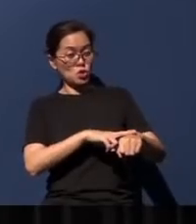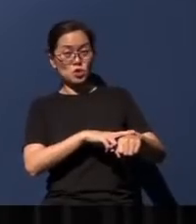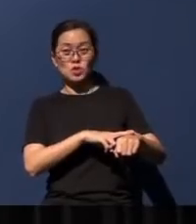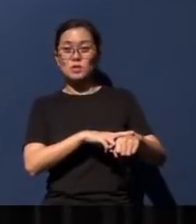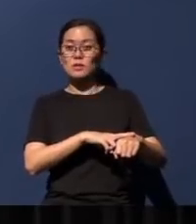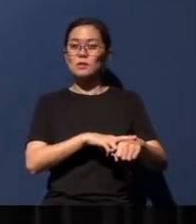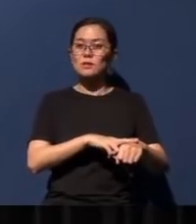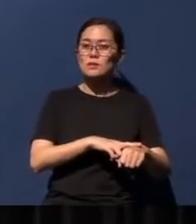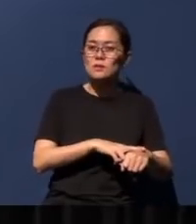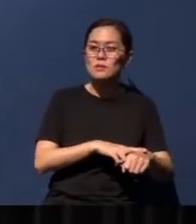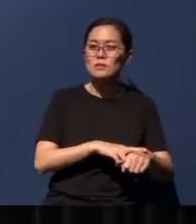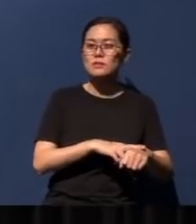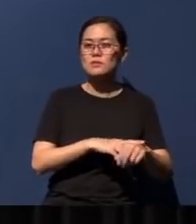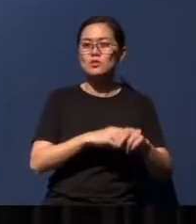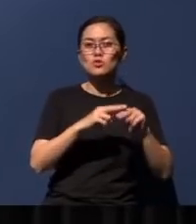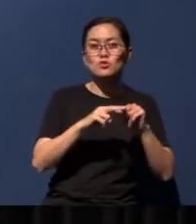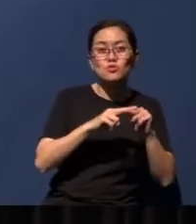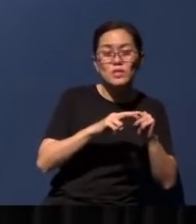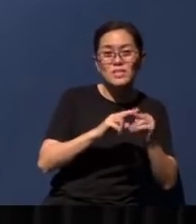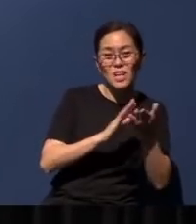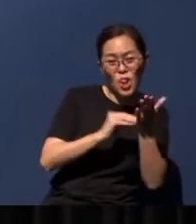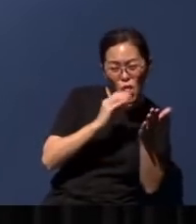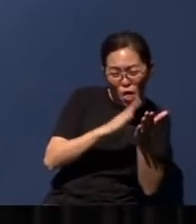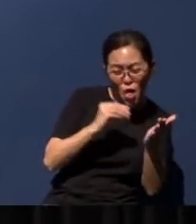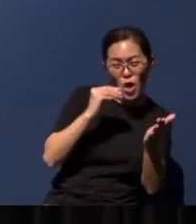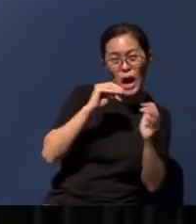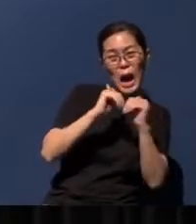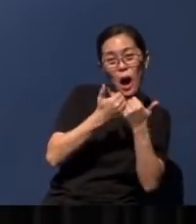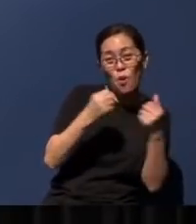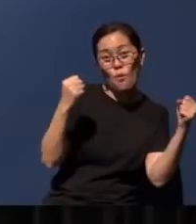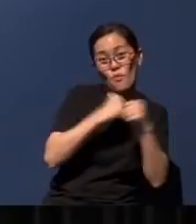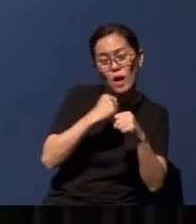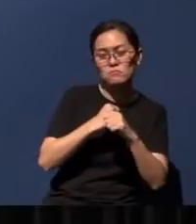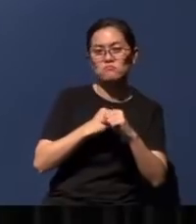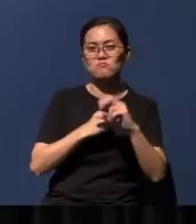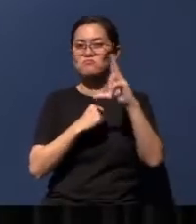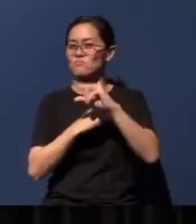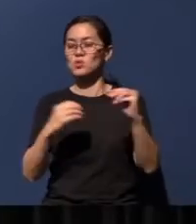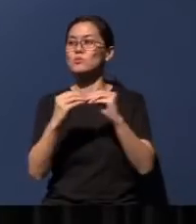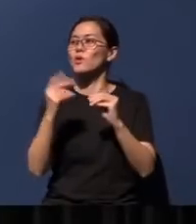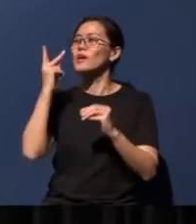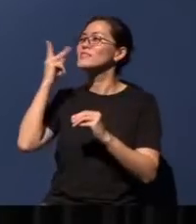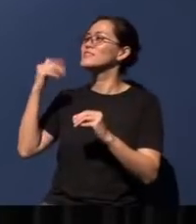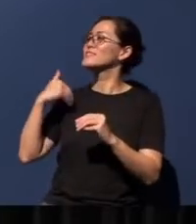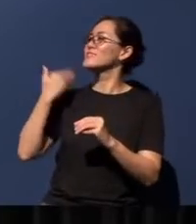or learn war anymore.' I see some young men here. You know, young men - no more Pulau Tekong.